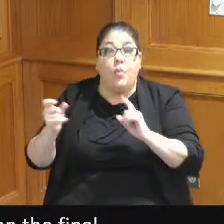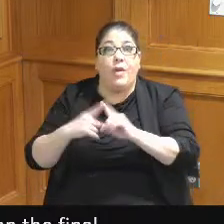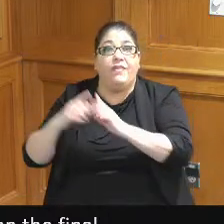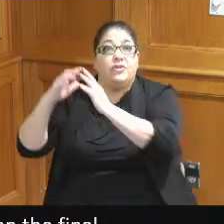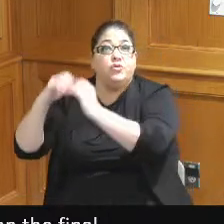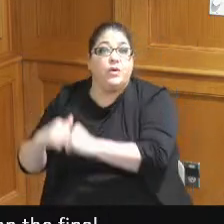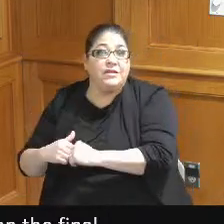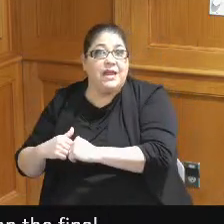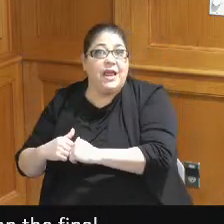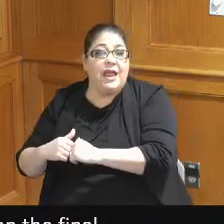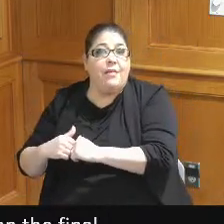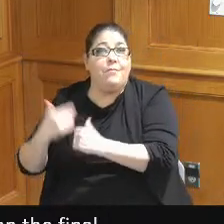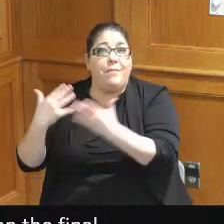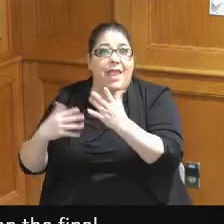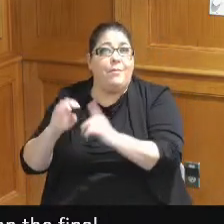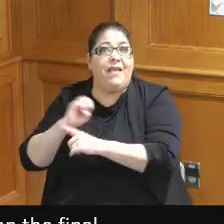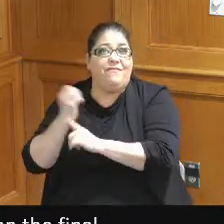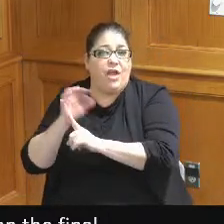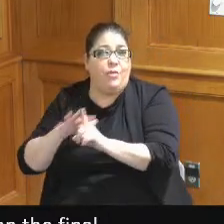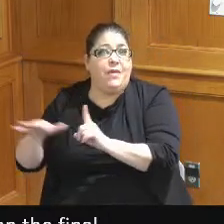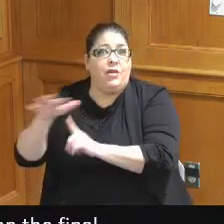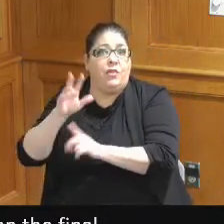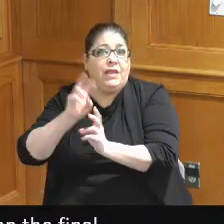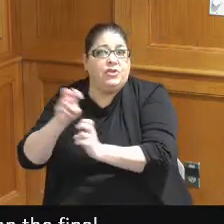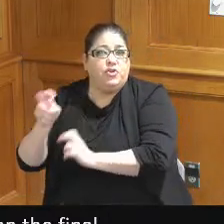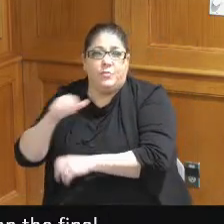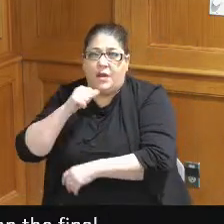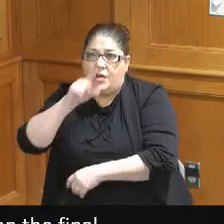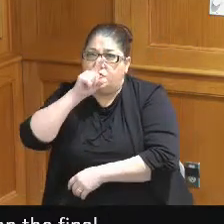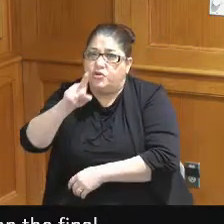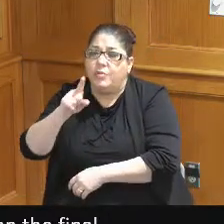it may have some environmental issues I'm not sure about that but I'd like to know